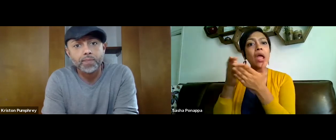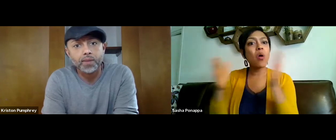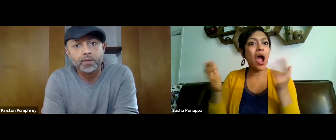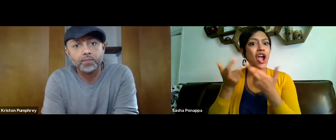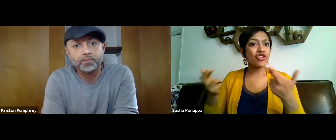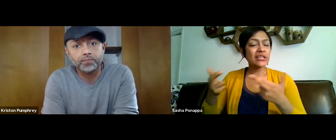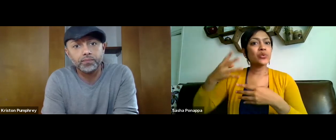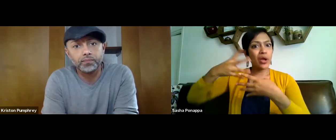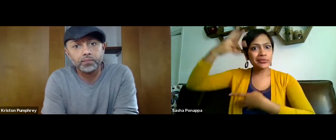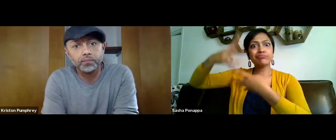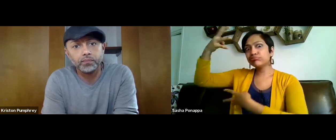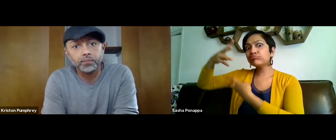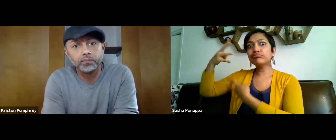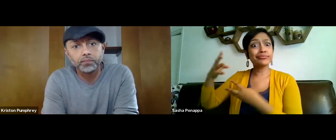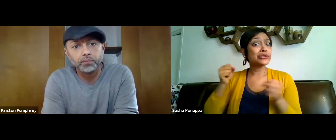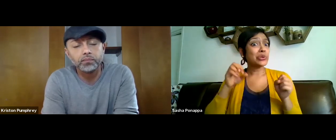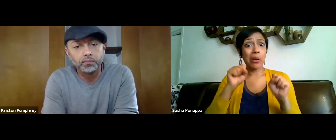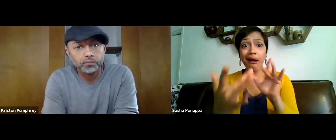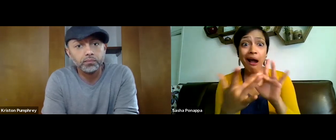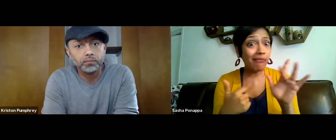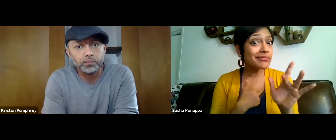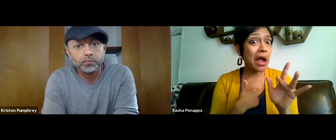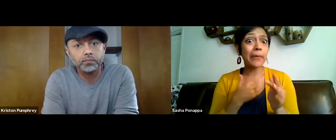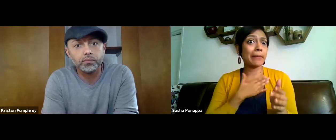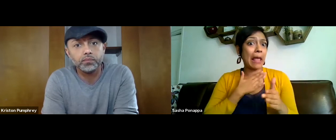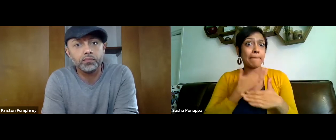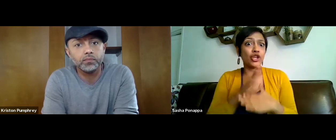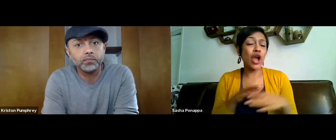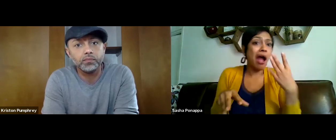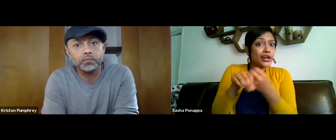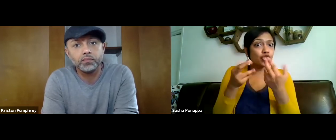we've seen other states who have so many needs